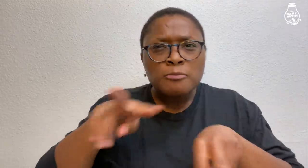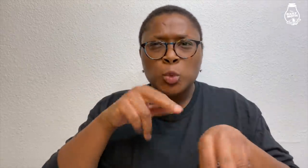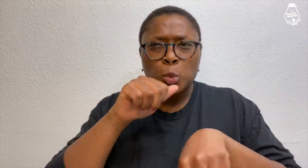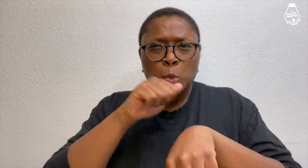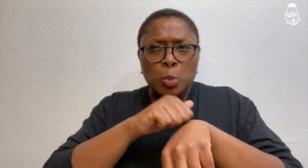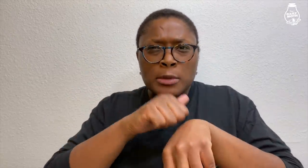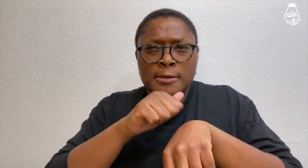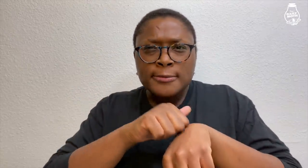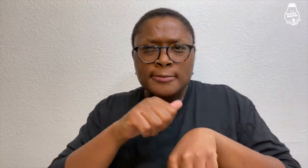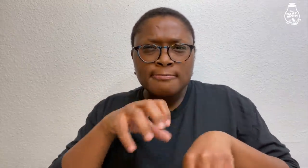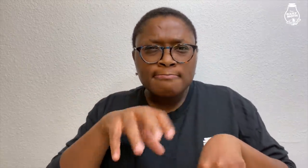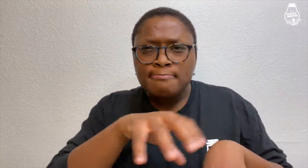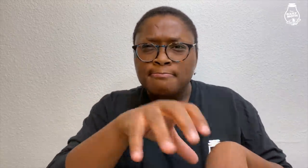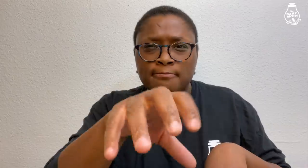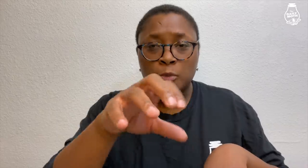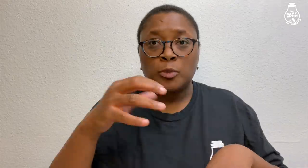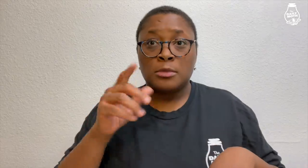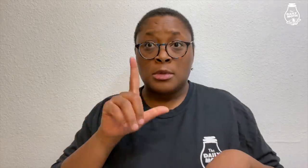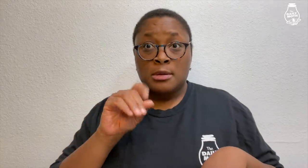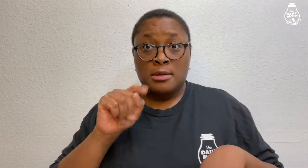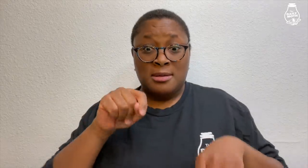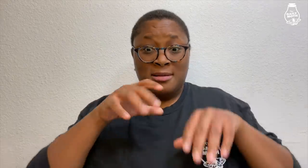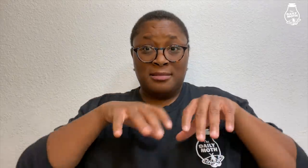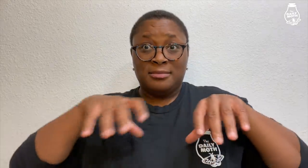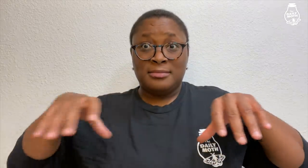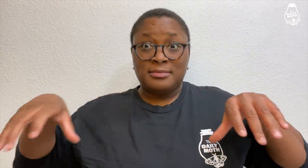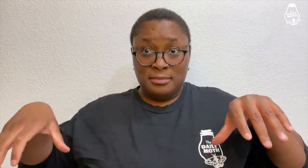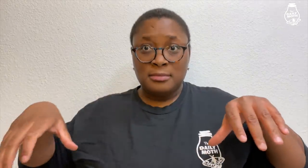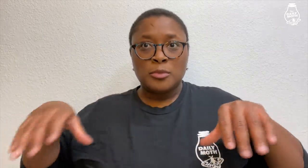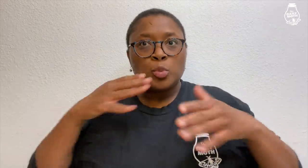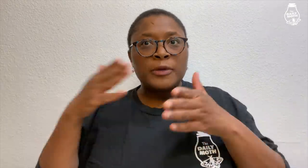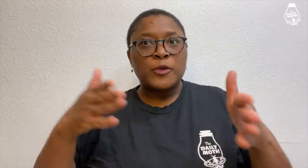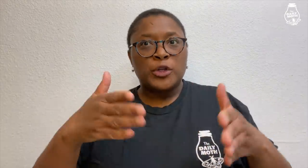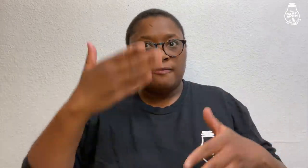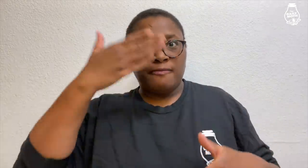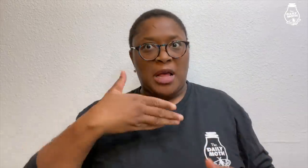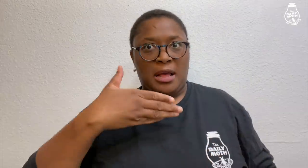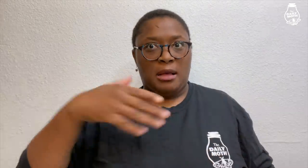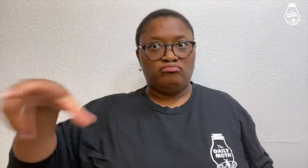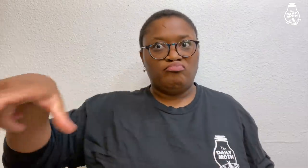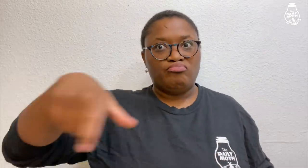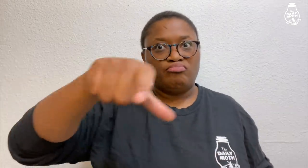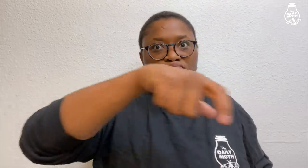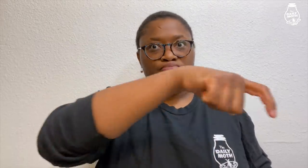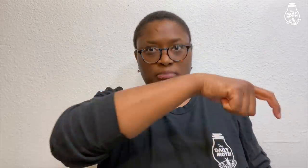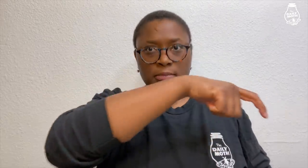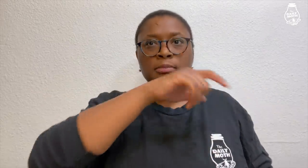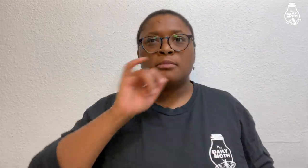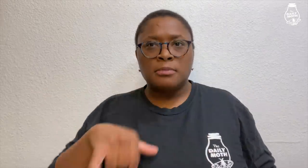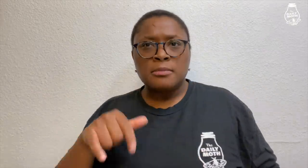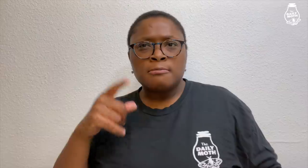He also observed the rocks. There was a river in front of the lot,